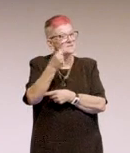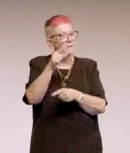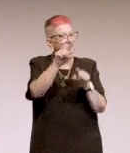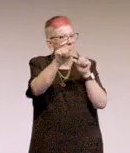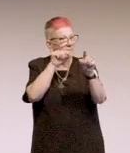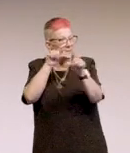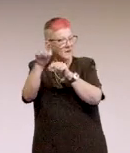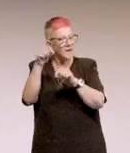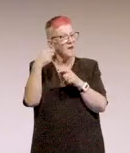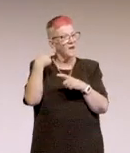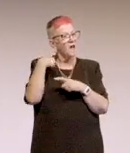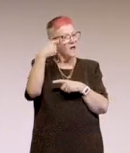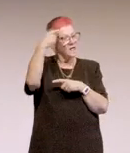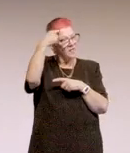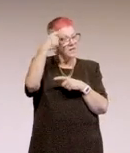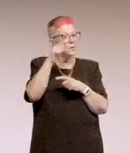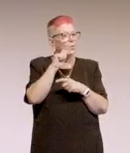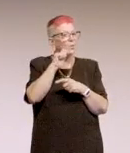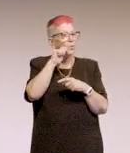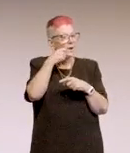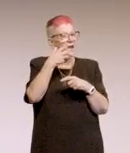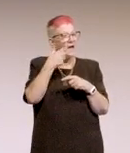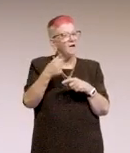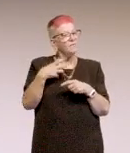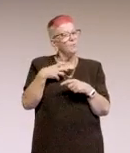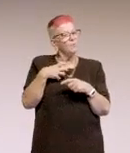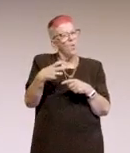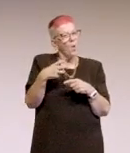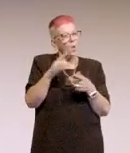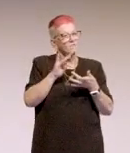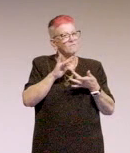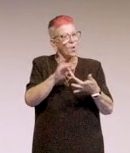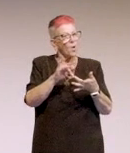I think there's still a bit more formalisation around that that needs to be had.